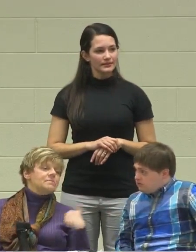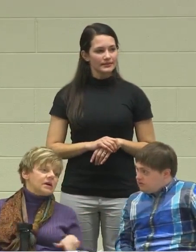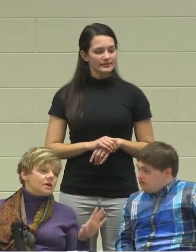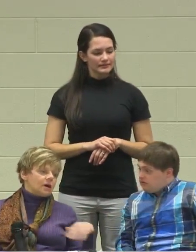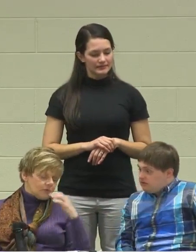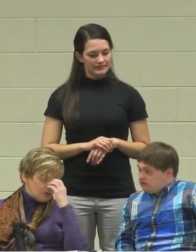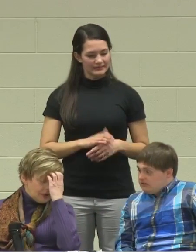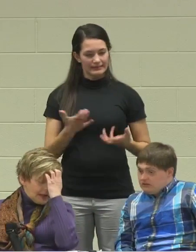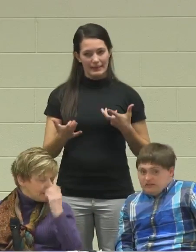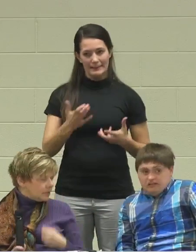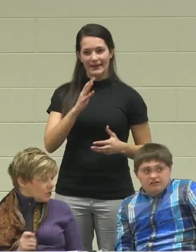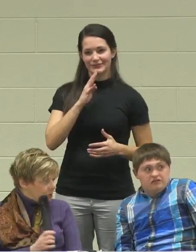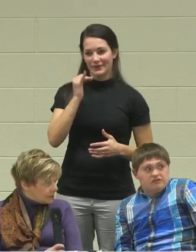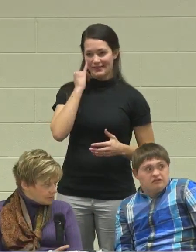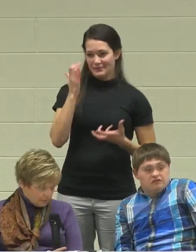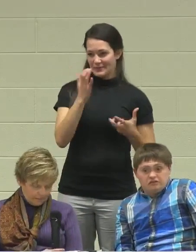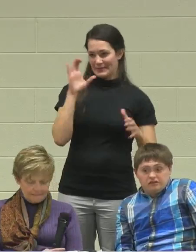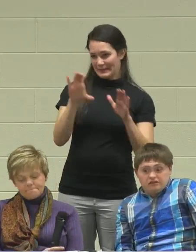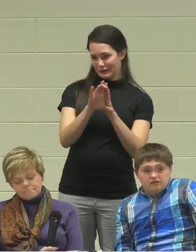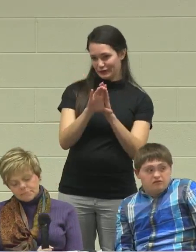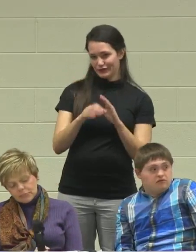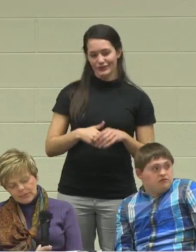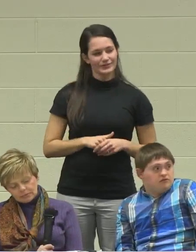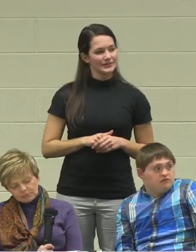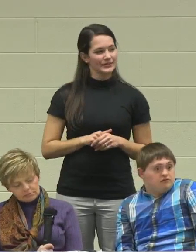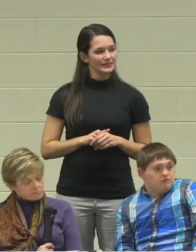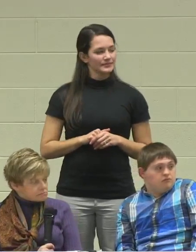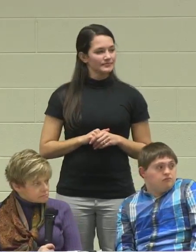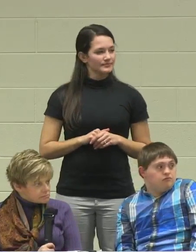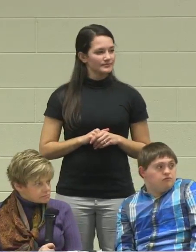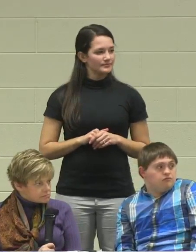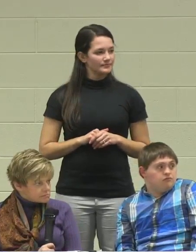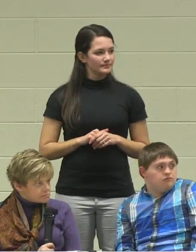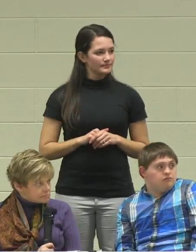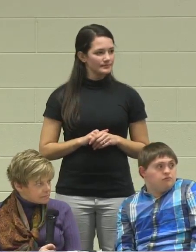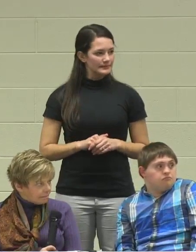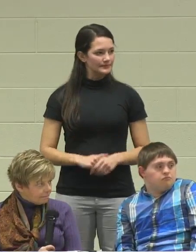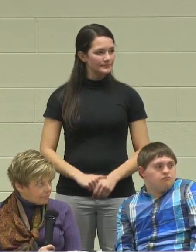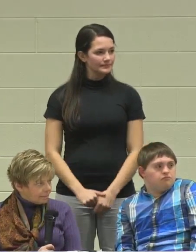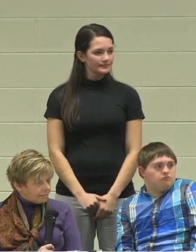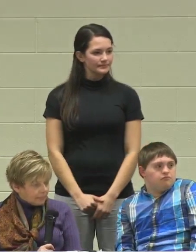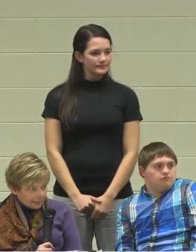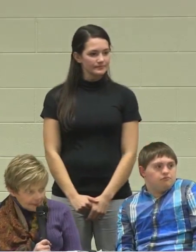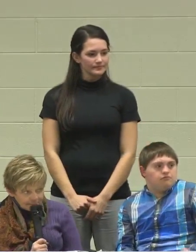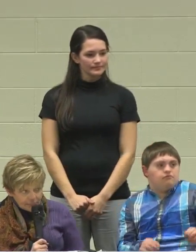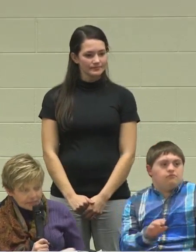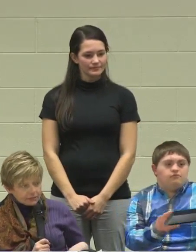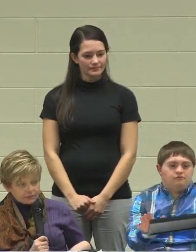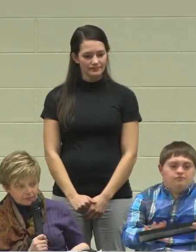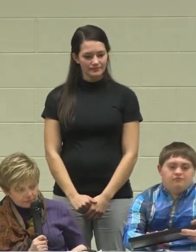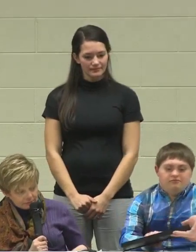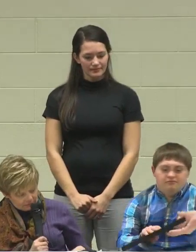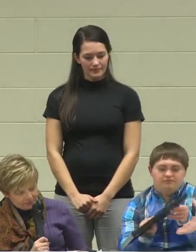He might talk if we bring that up a little bit.